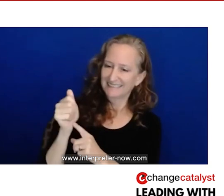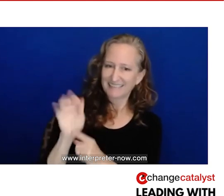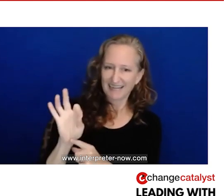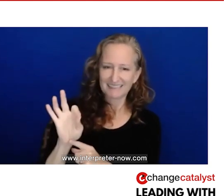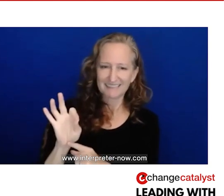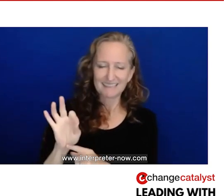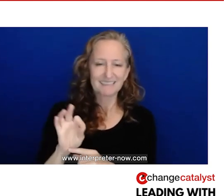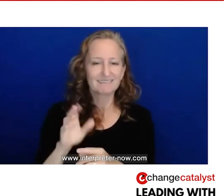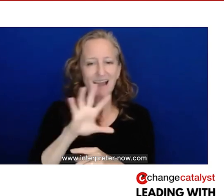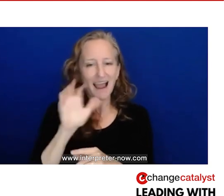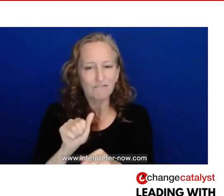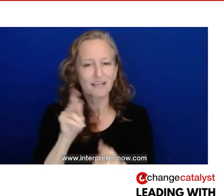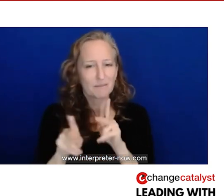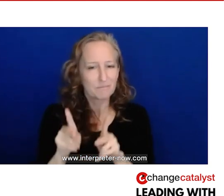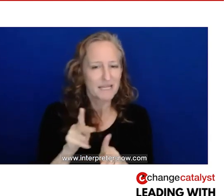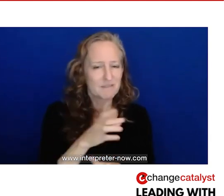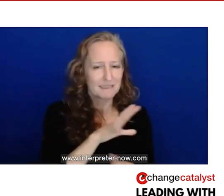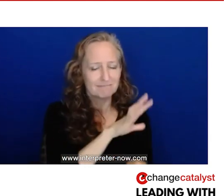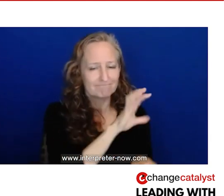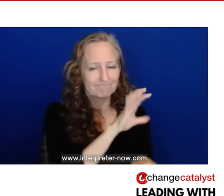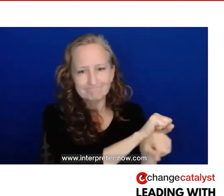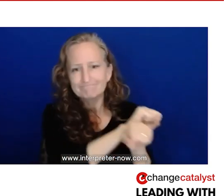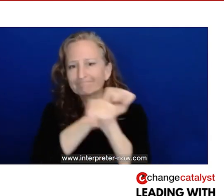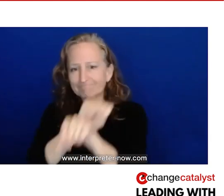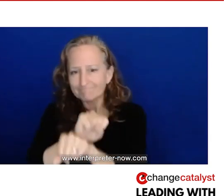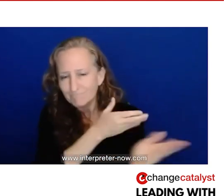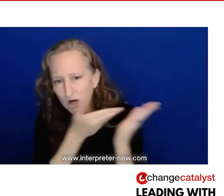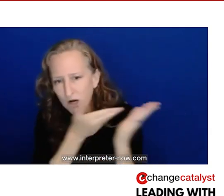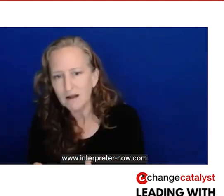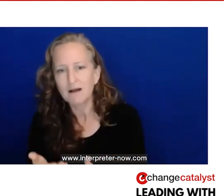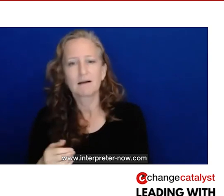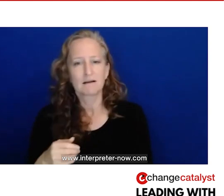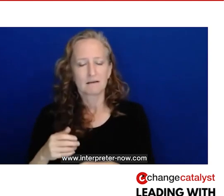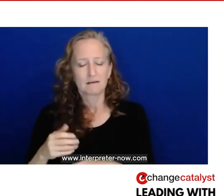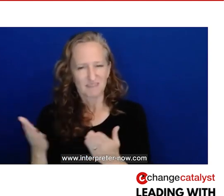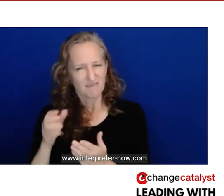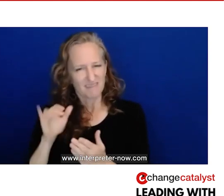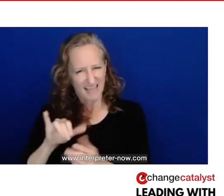in 6019. So what we need to understand now is that, yes, mindfulness helps. Yes, thinking